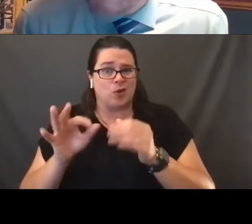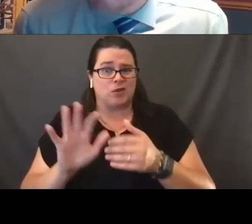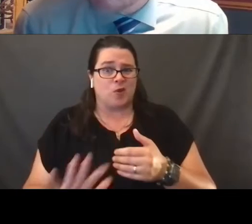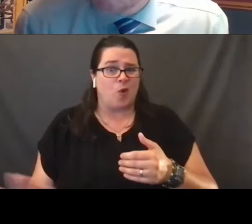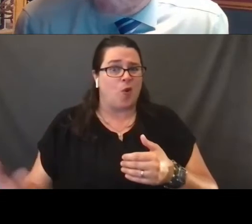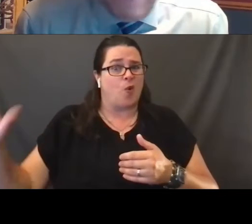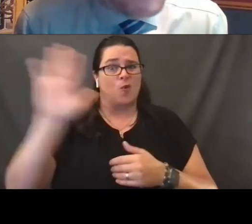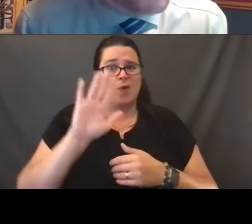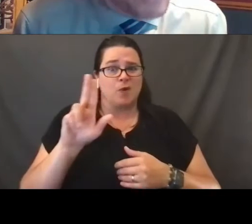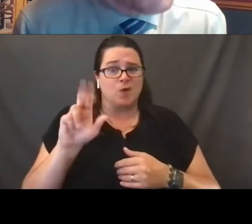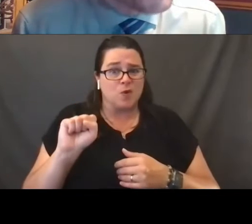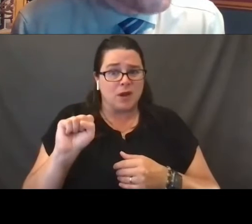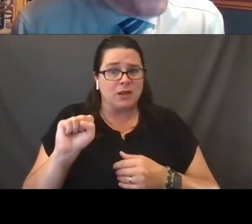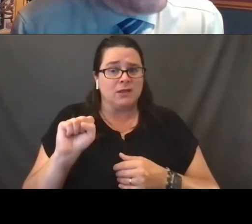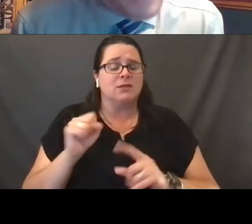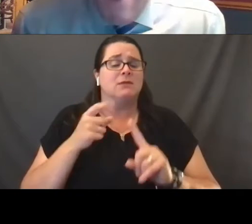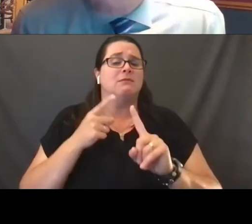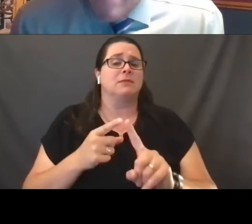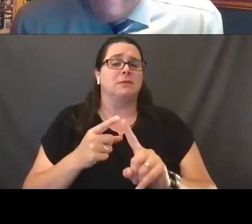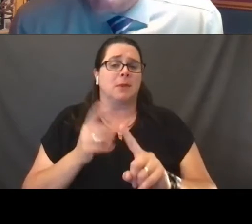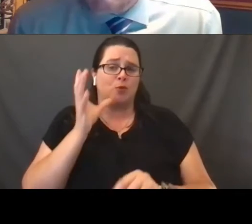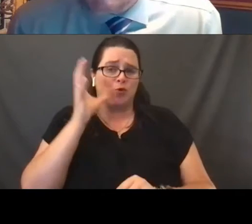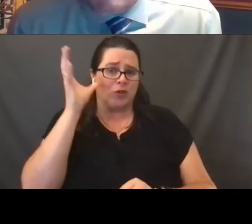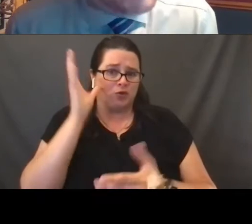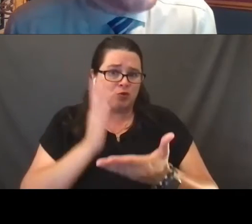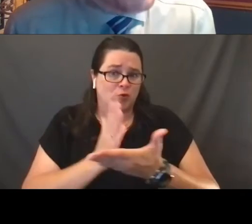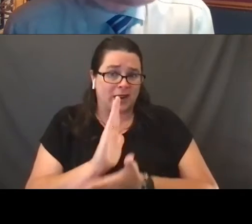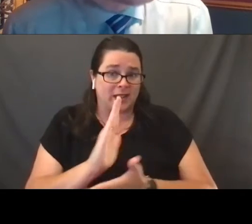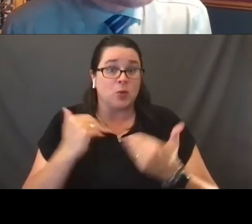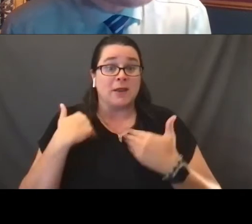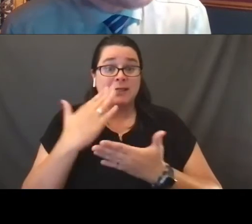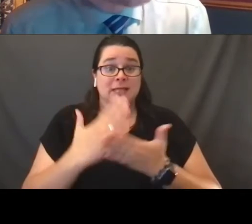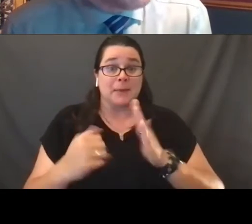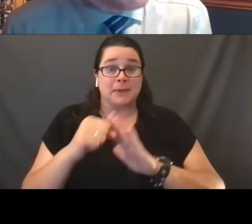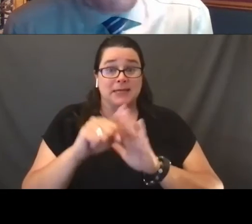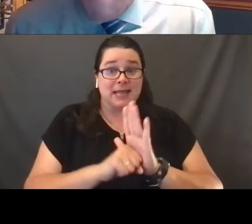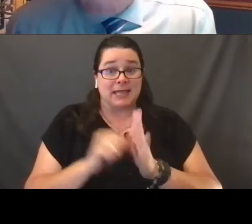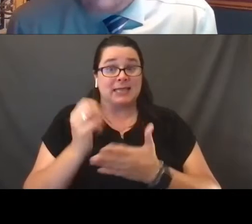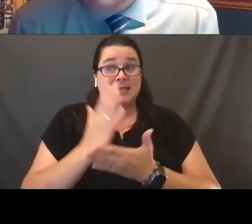when it comes to parental rights as well. We have some states, we have some states out there